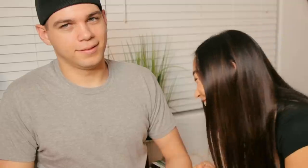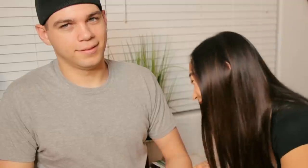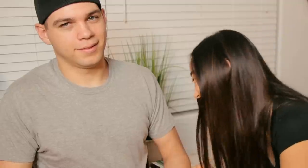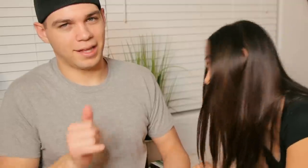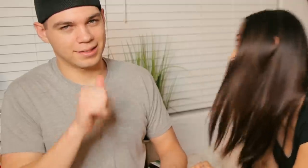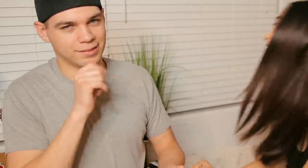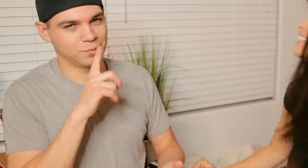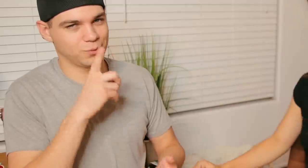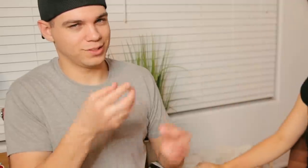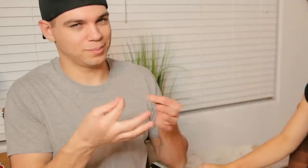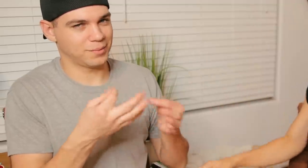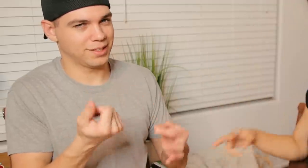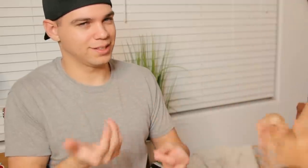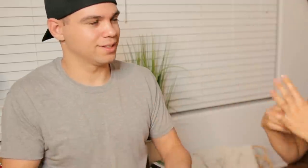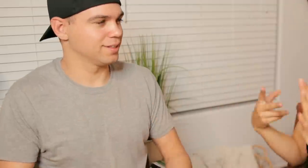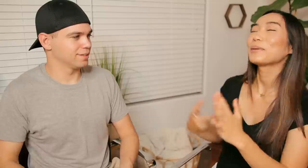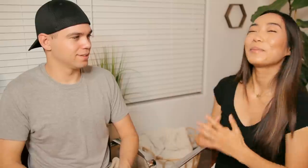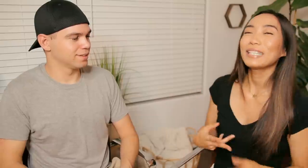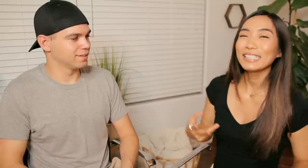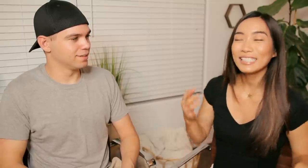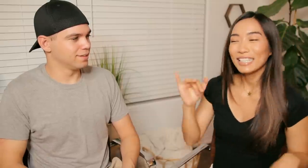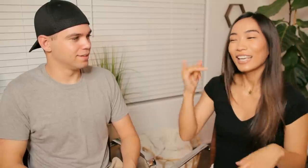R: That doesn't really explain anything E: No that means